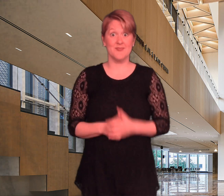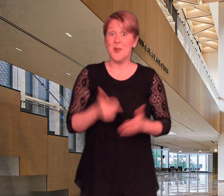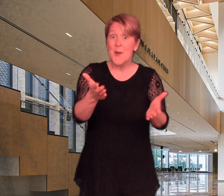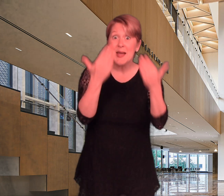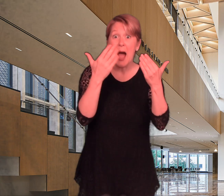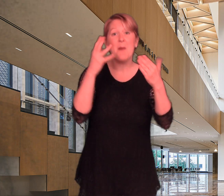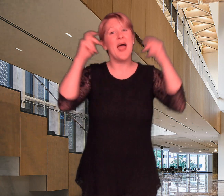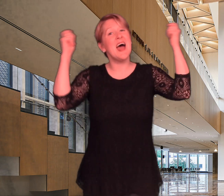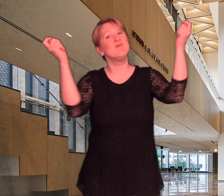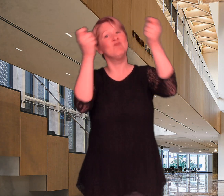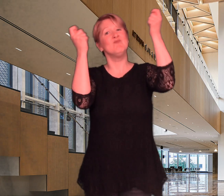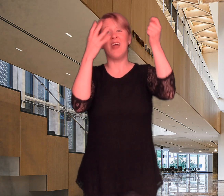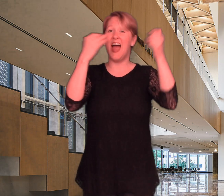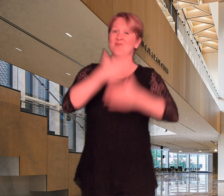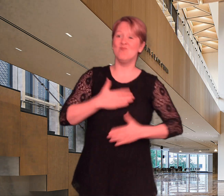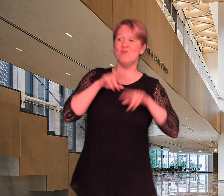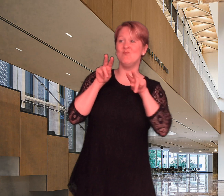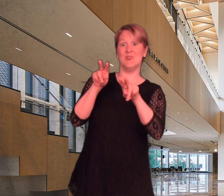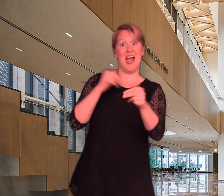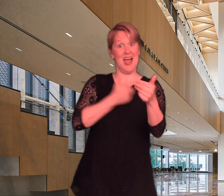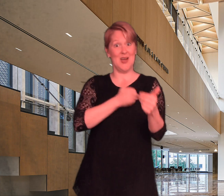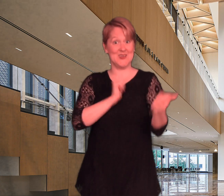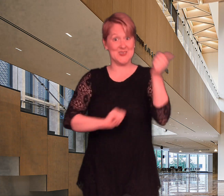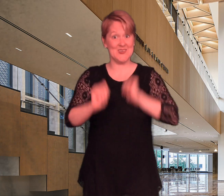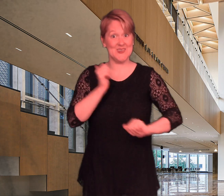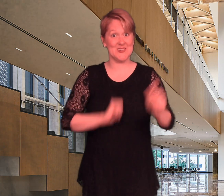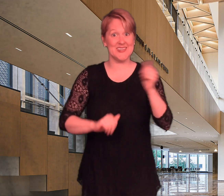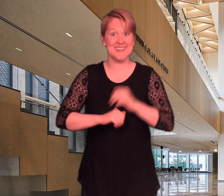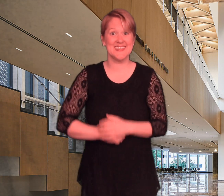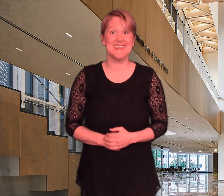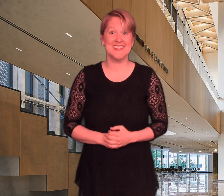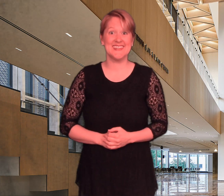Come to celebrate the day with us and watching our show.